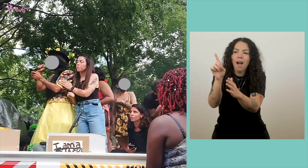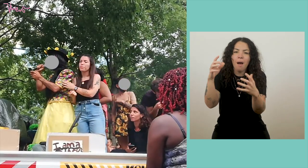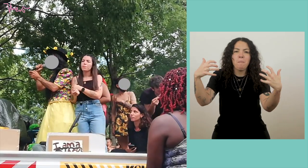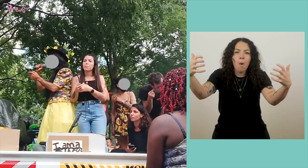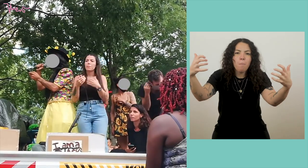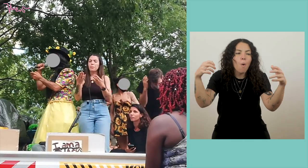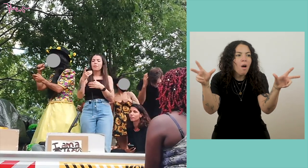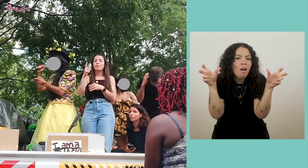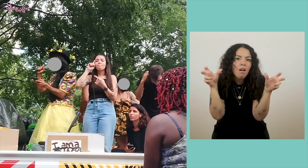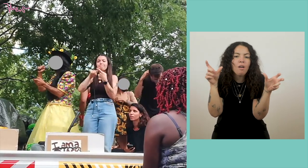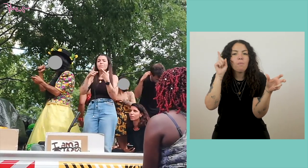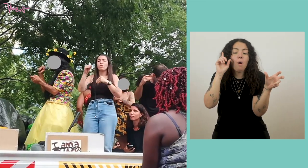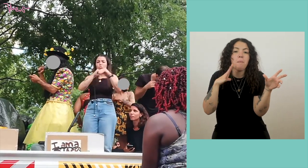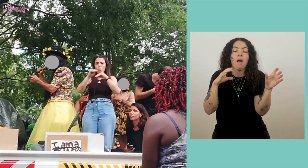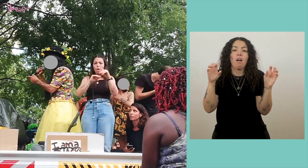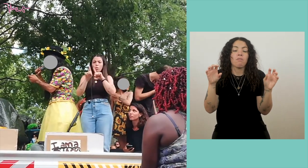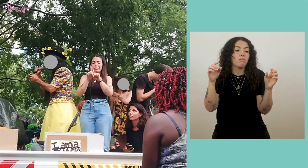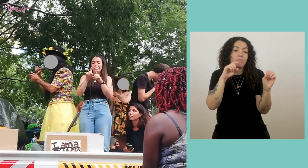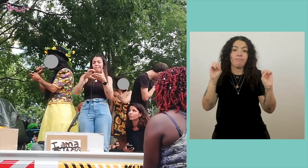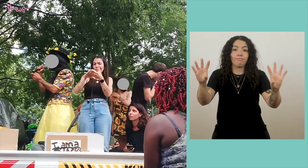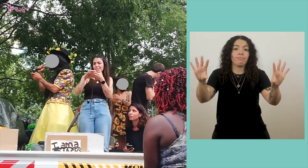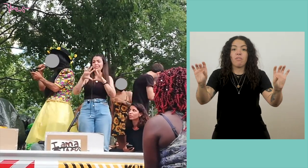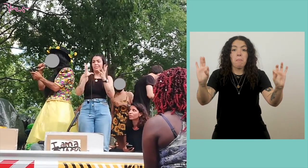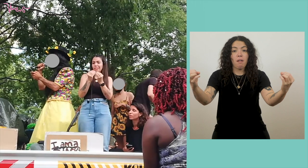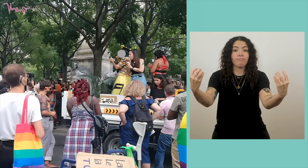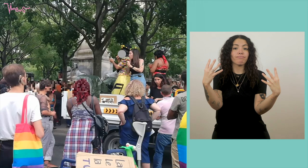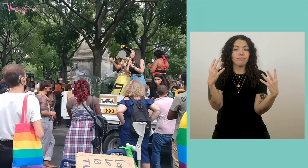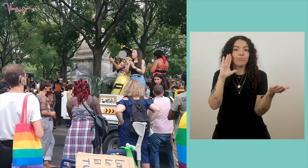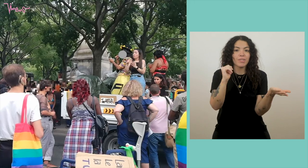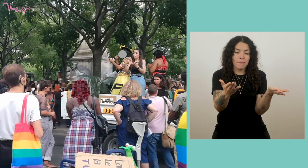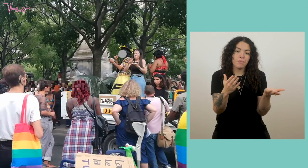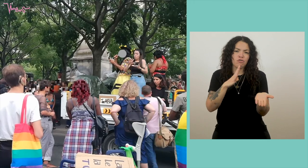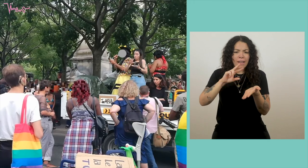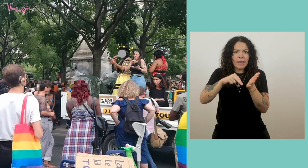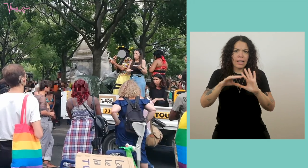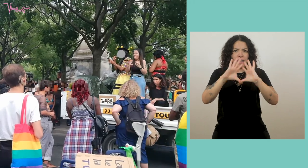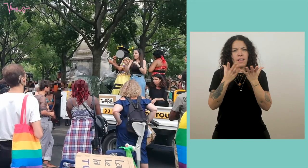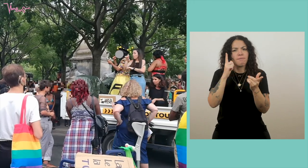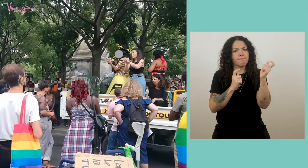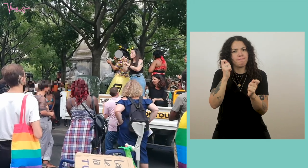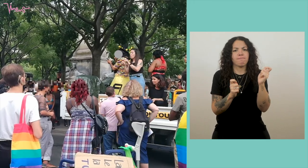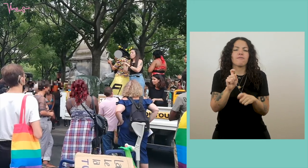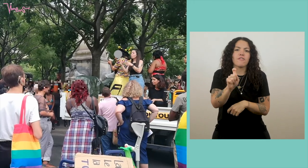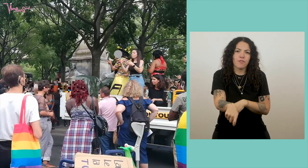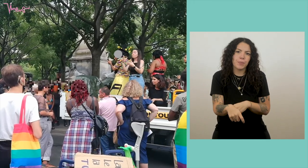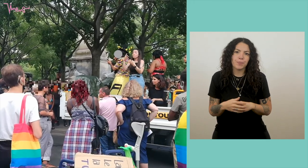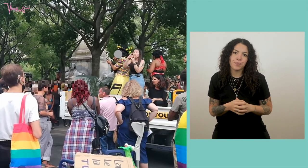Because either the speakers didn't go back to us or that sort of thing. So, there are a lot of technical things to take into account when you are on site